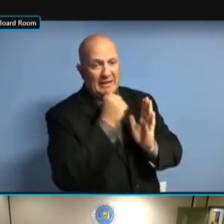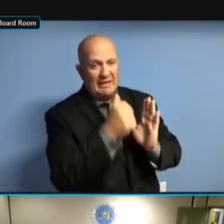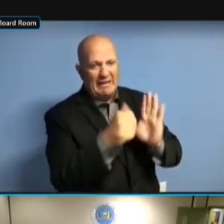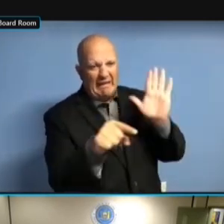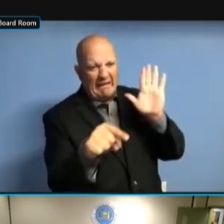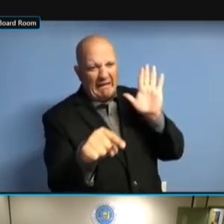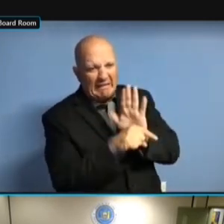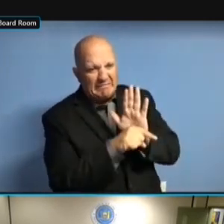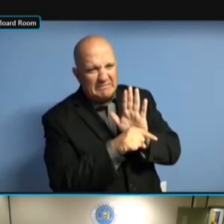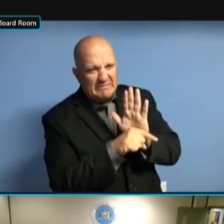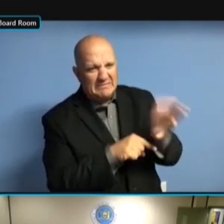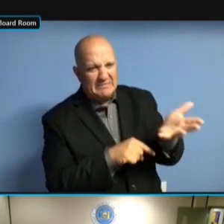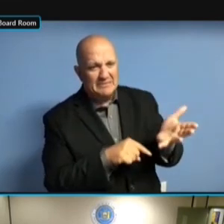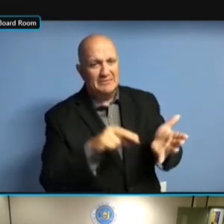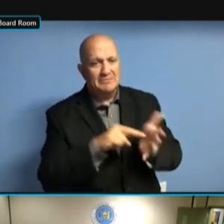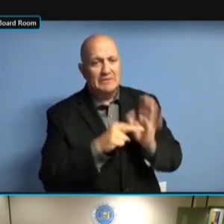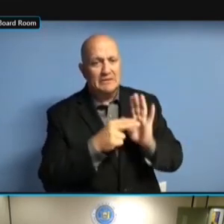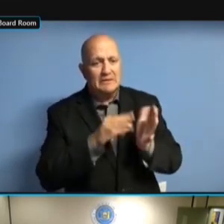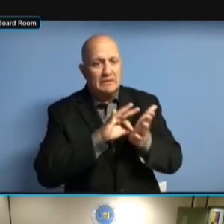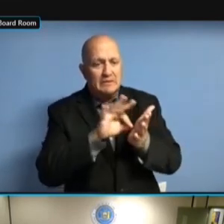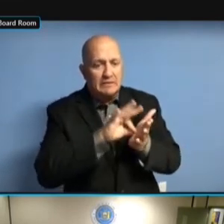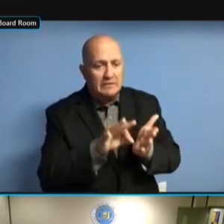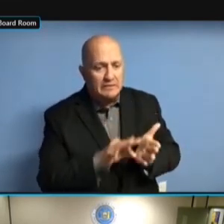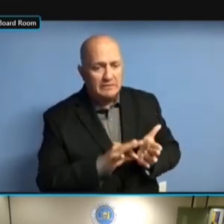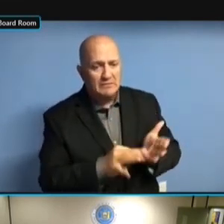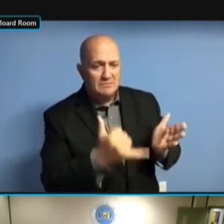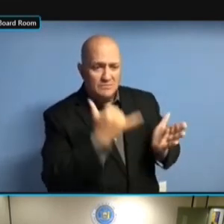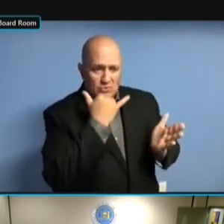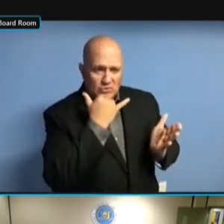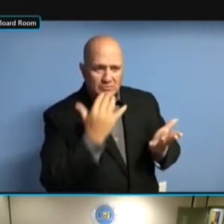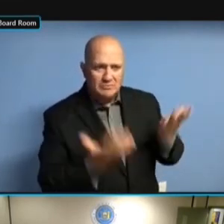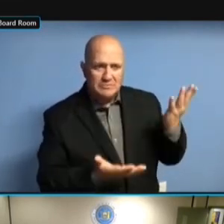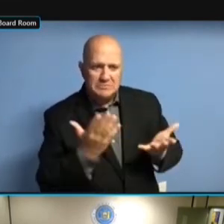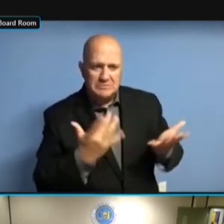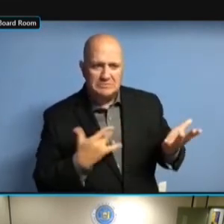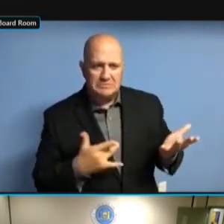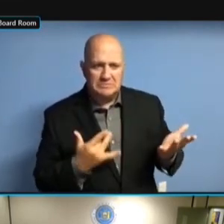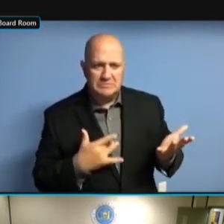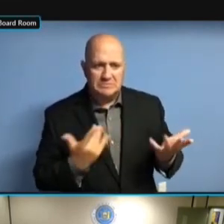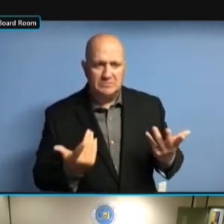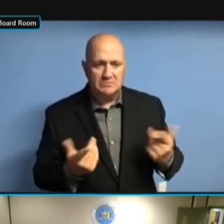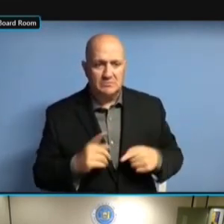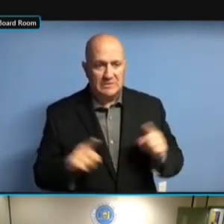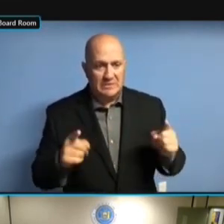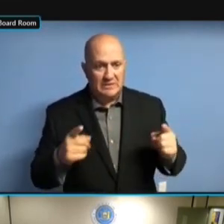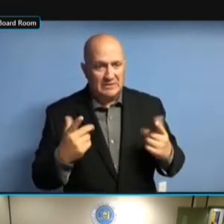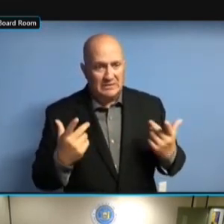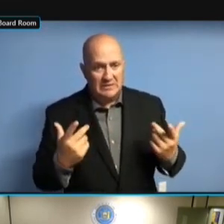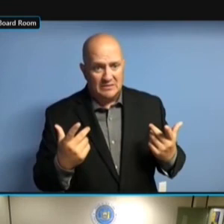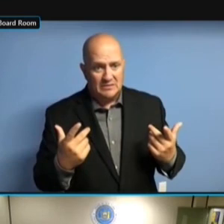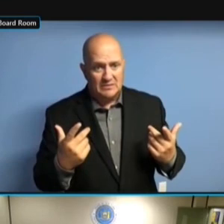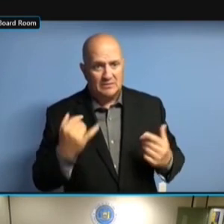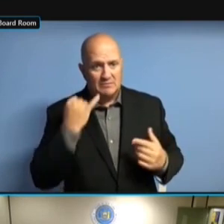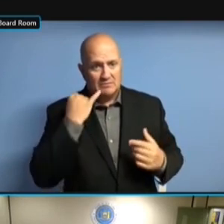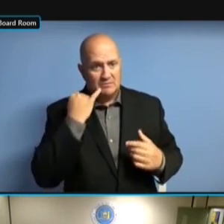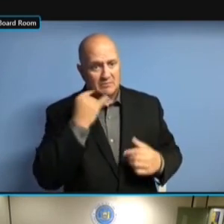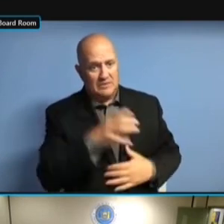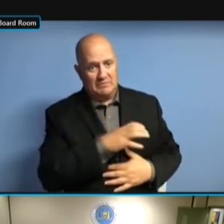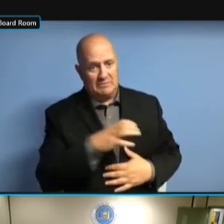WHERE THE ISSUE COMES INTO PLAY WHERE THE ISSUE COMES INTO PLAY IS WHERE THE ISSUE COMES INTO PLAY IS WHERE WHERE THE ISSUE COMES INTO PLAY IS WHERE I'VE WHERE THE ISSUE COMES INTO PLAY IS WHERE I'VE GOT WHERE THE ISSUE COMES INTO PLAY IS WHERE I'VE GOT A WHERE THE ISSUE COMES INTO PLAY IS WHERE I'VE GOT A COMMITTEE IS WHERE I'VE GOT A COMMITTEE IS WHERE I'VE GOT A COMMITTEE THAT'S IS WHERE I'VE GOT A COMMITTEE THAT'S GOT IS WHERE I'VE GOT A COMMITTEE THAT'S GOT A IS WHERE I'VE GOT A COMMITTEE THAT'S GOT A BALANCE IS WHERE I'VE GOT A COMMITTEE THAT'S GOT A BALANCE OF IS WHERE I'VE GOT A COMMITTEE THAT'S GOT A BALANCE OF 6 IS WHERE I'VE GOT A COMMITTEE THAT'S GOT A BALANCE OF 6 TO THAT'S GOT A BALANCE OF 6 TO THAT'S GOT A BALANCE OF 6 TO $10,000 THAT'S GOT A BALANCE OF 6 TO $10,000 AND THAT'S GOT A BALANCE OF 6 TO $10,000 AND NEITHER THAT'S GOT A BALANCE OF 6 TO $10,000 AND NEITHER THE